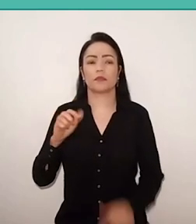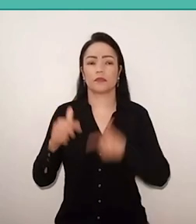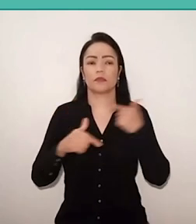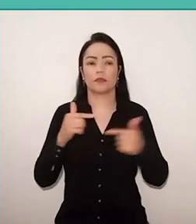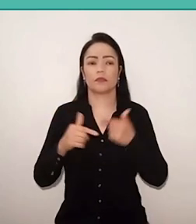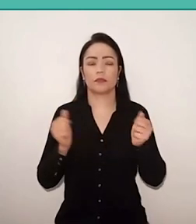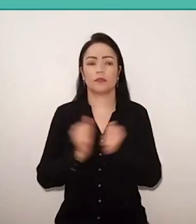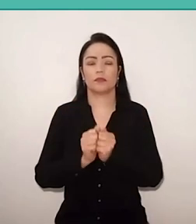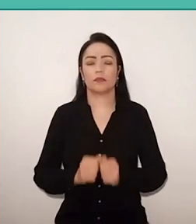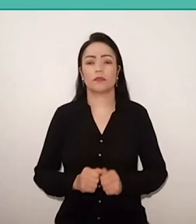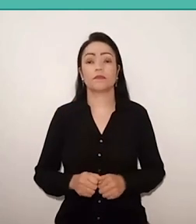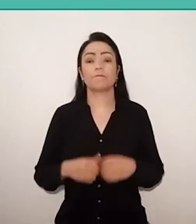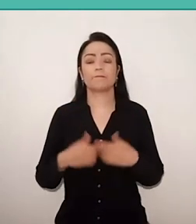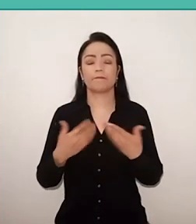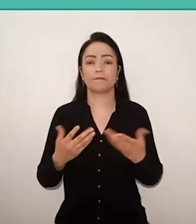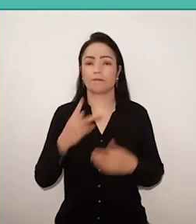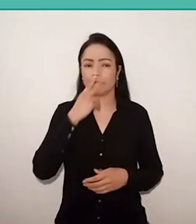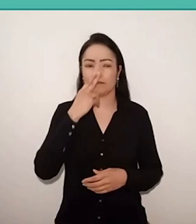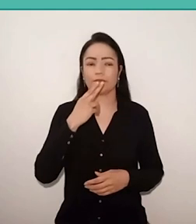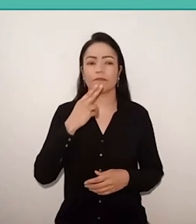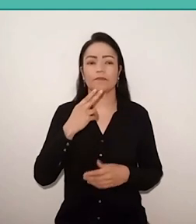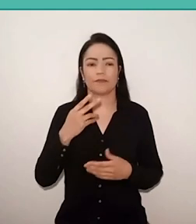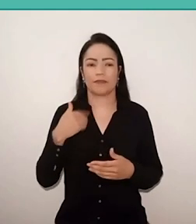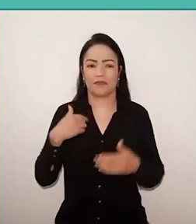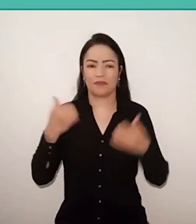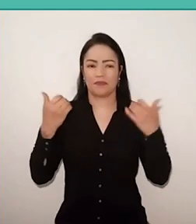So, it seems to me, to finish, Above all,